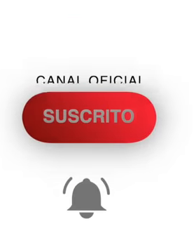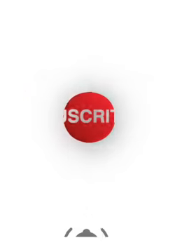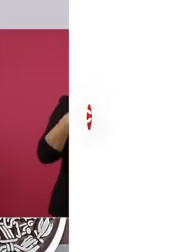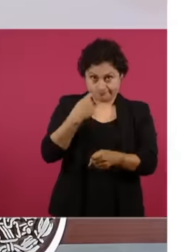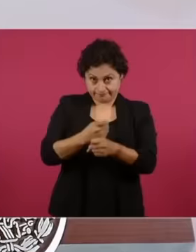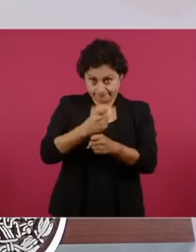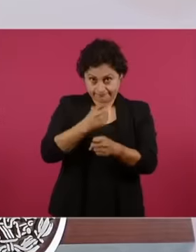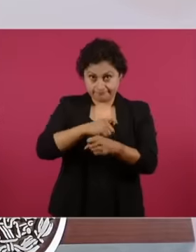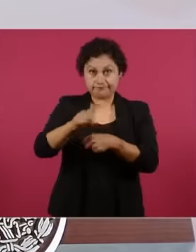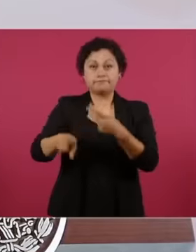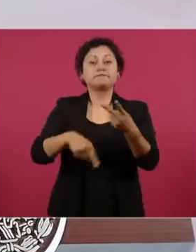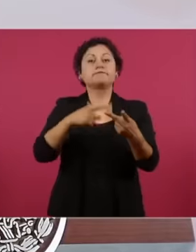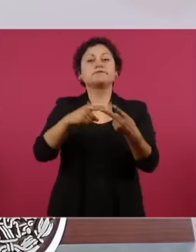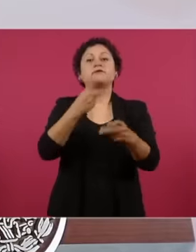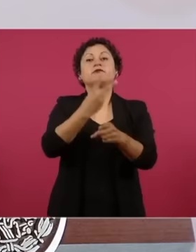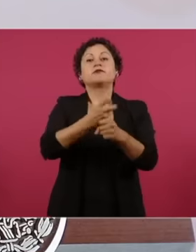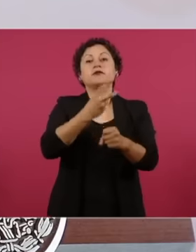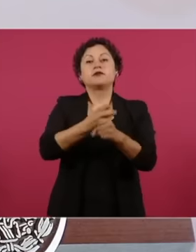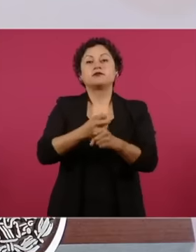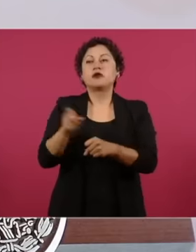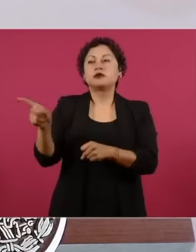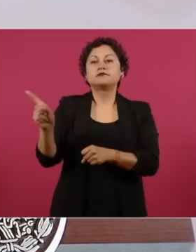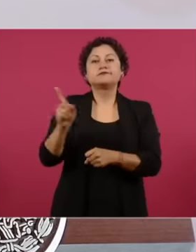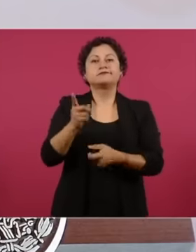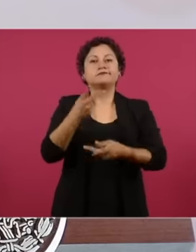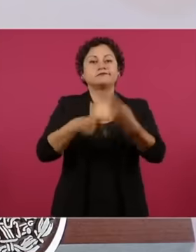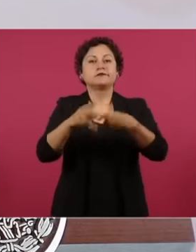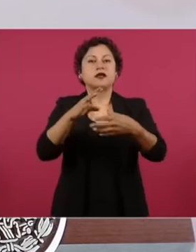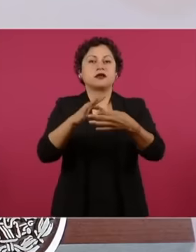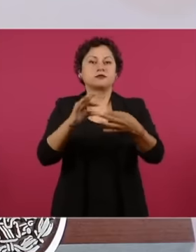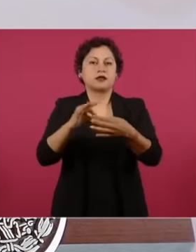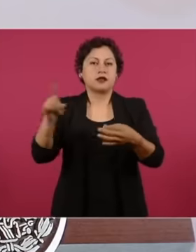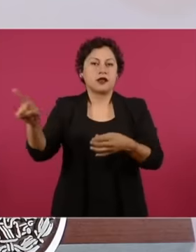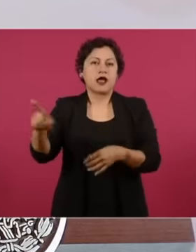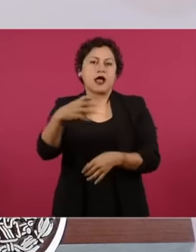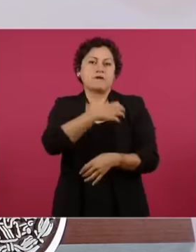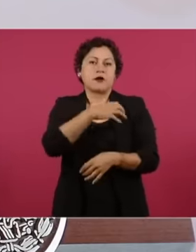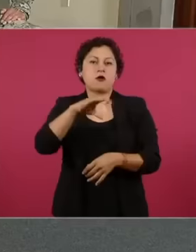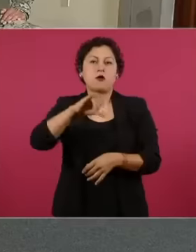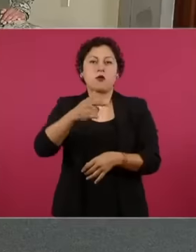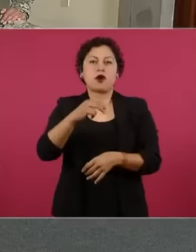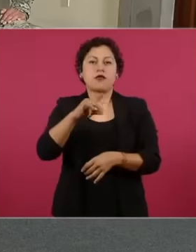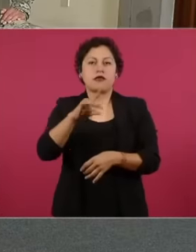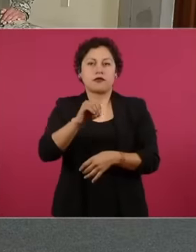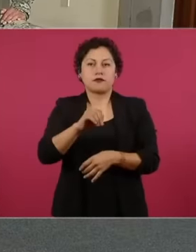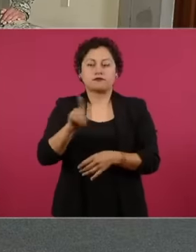dredging. where Captain Guardado is going Rear Admiral Guardado is going to talk to us